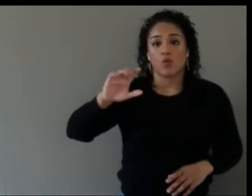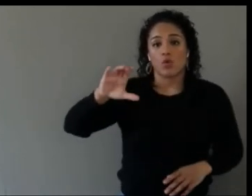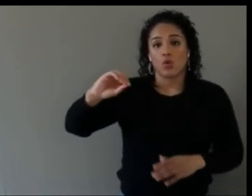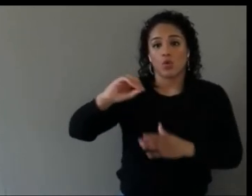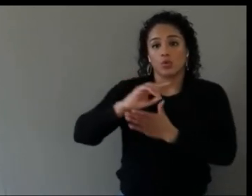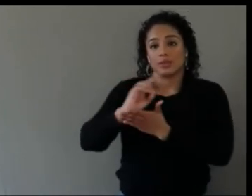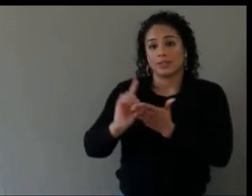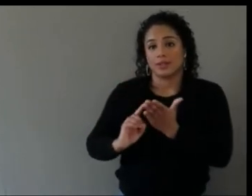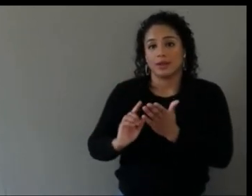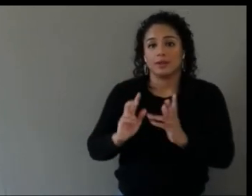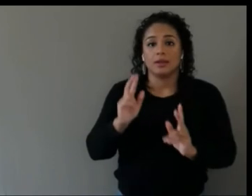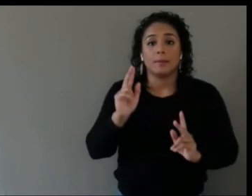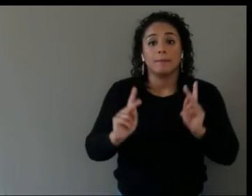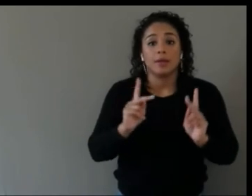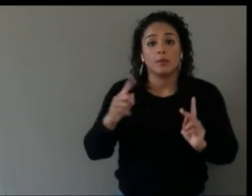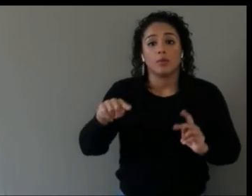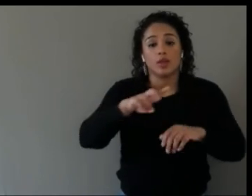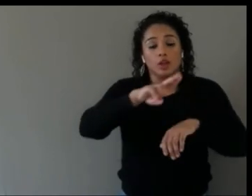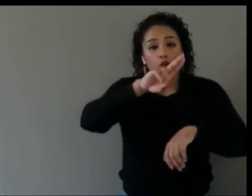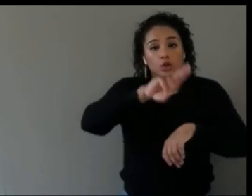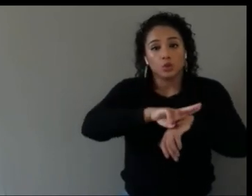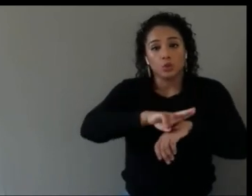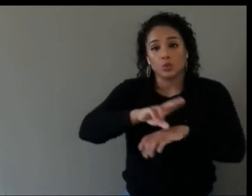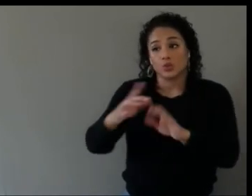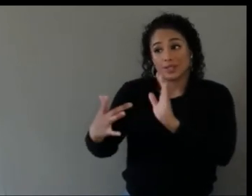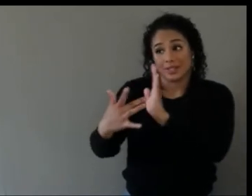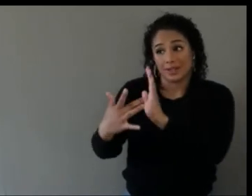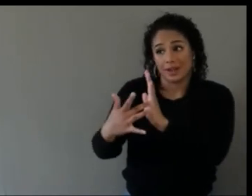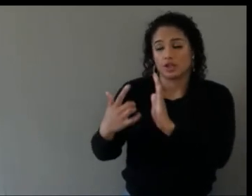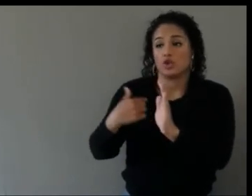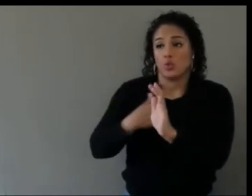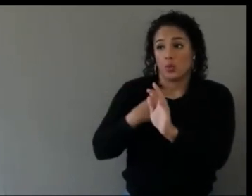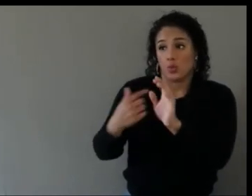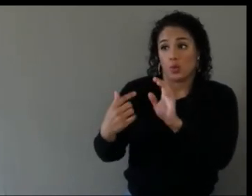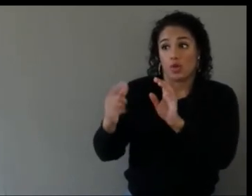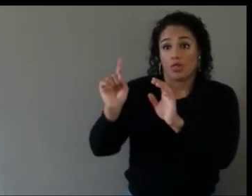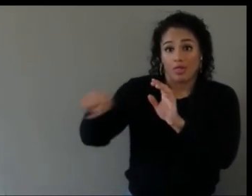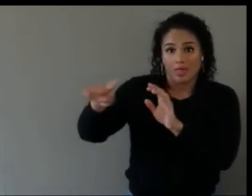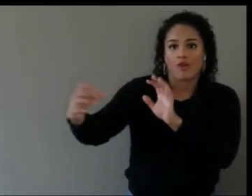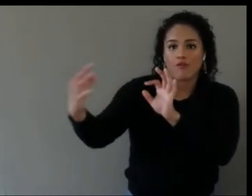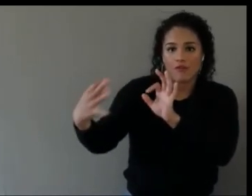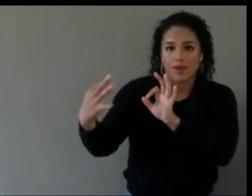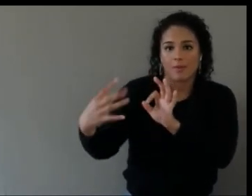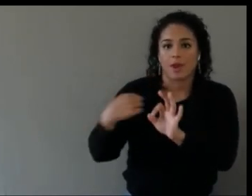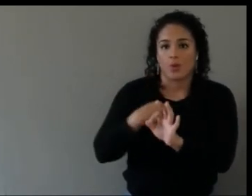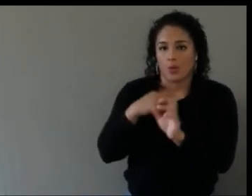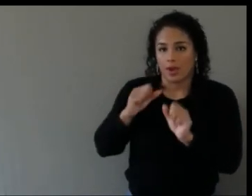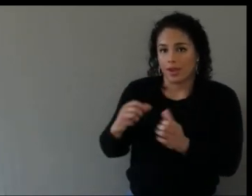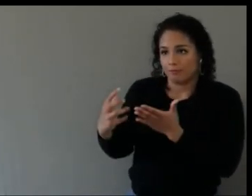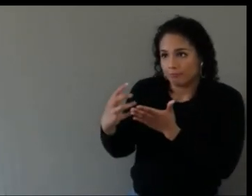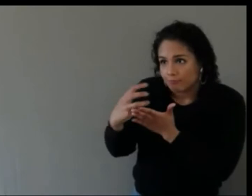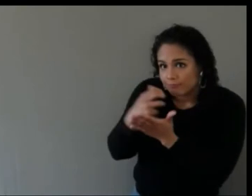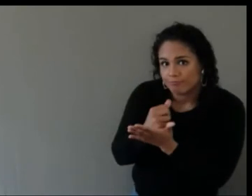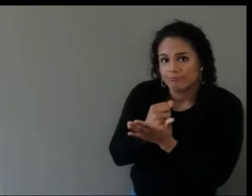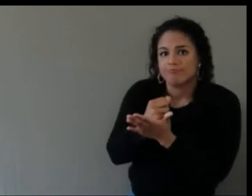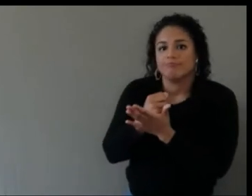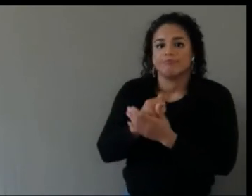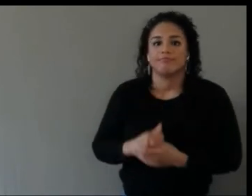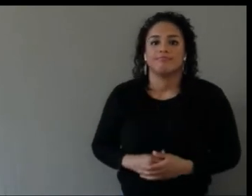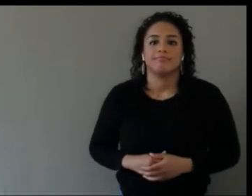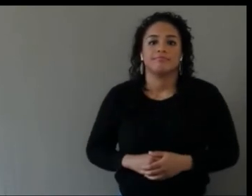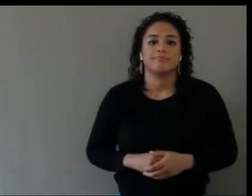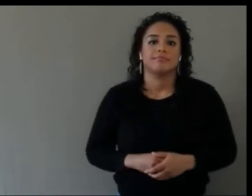a way to get their feedback in a more, you know, structurally supported way.